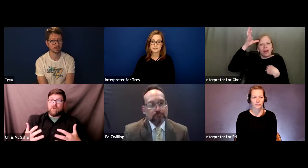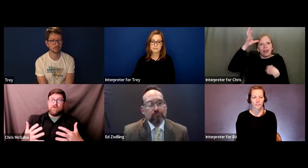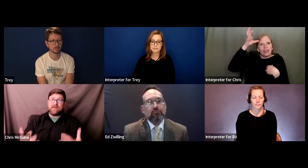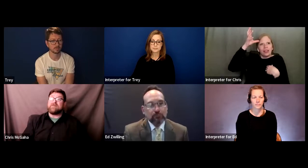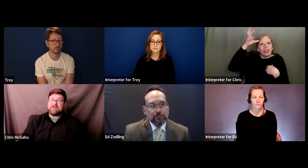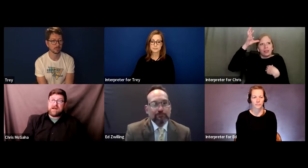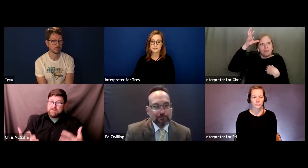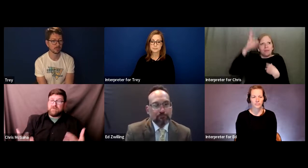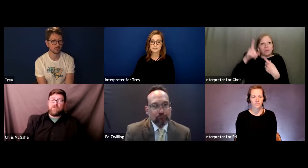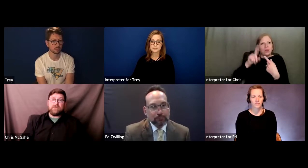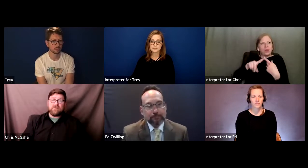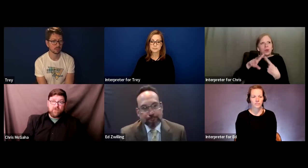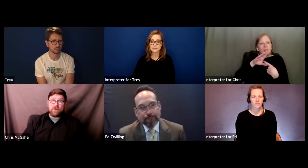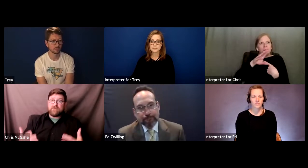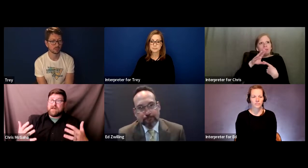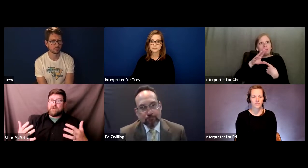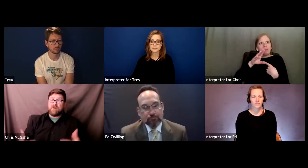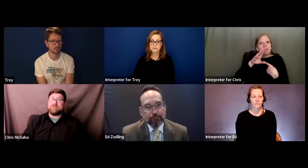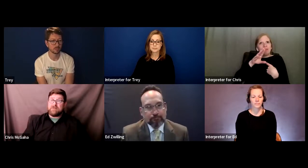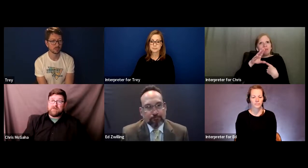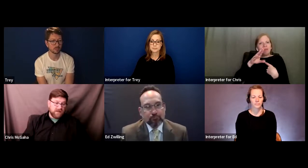So when they come into the IEP, we want them informed and we want them to be able to make